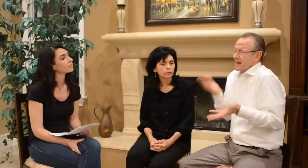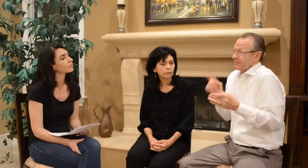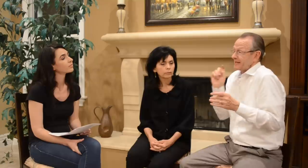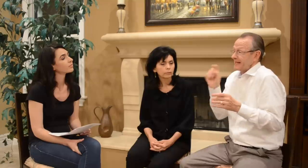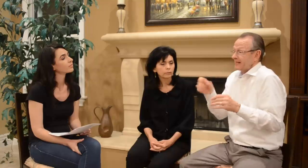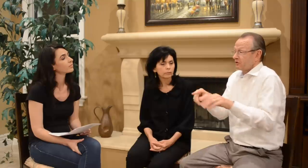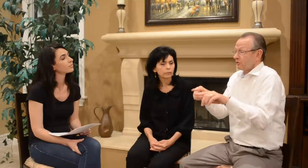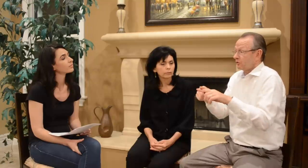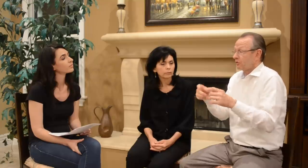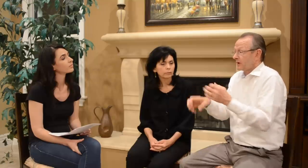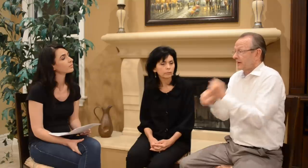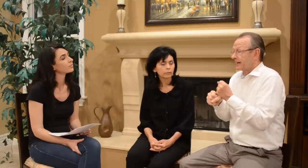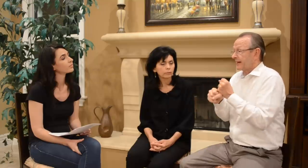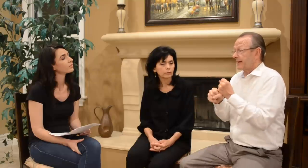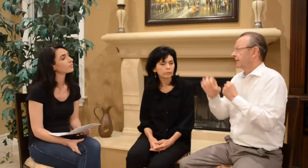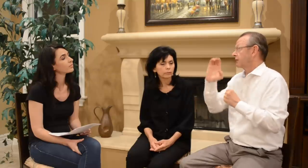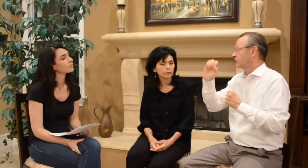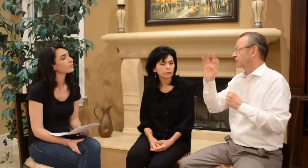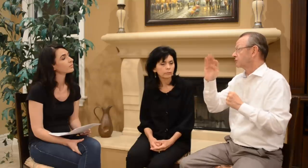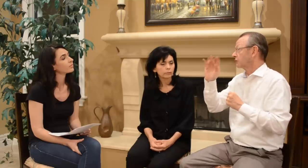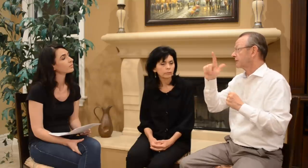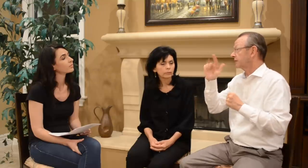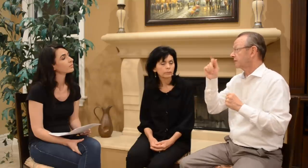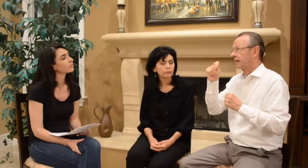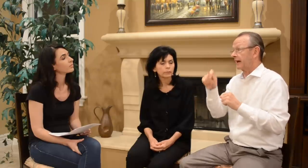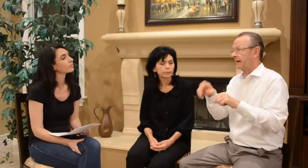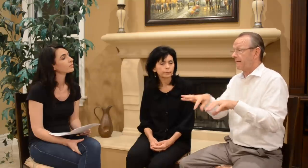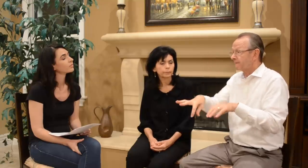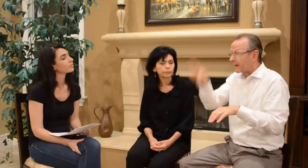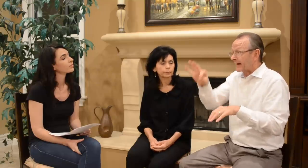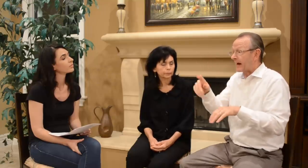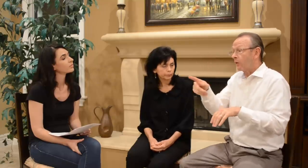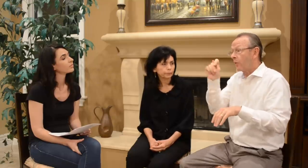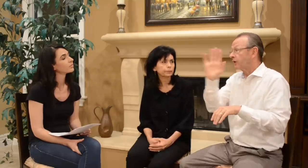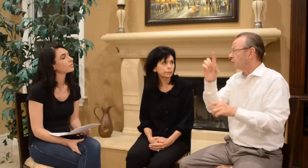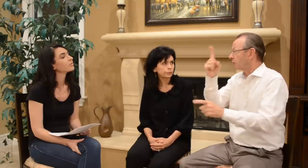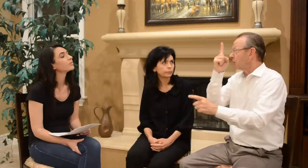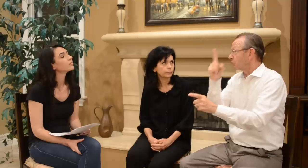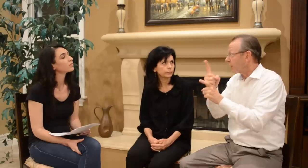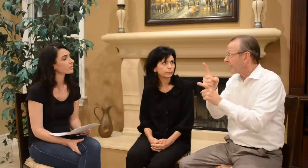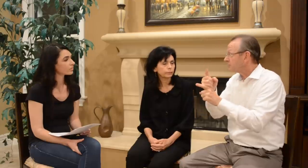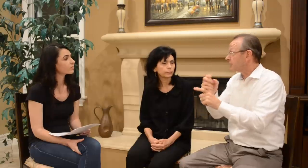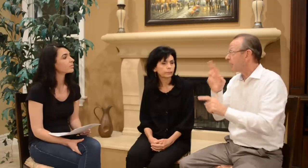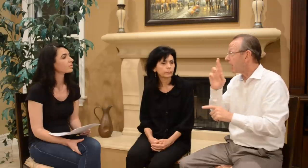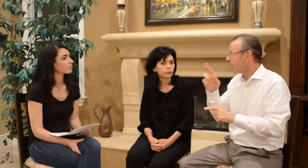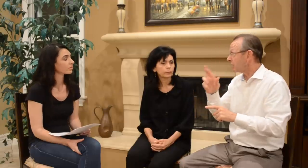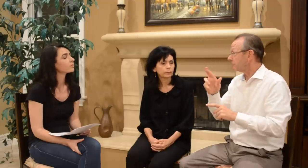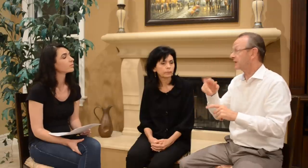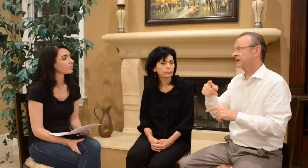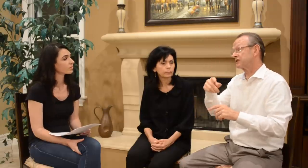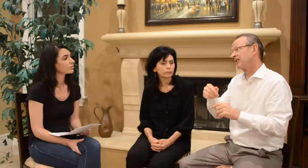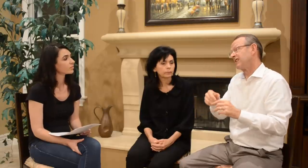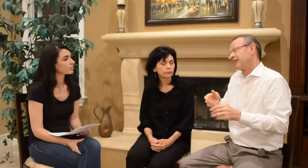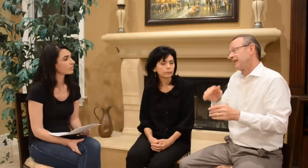sometimes you maybe need to get a consultant and find out what your rights are